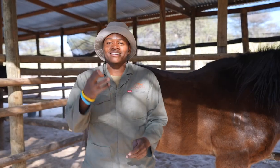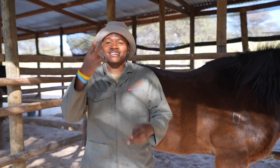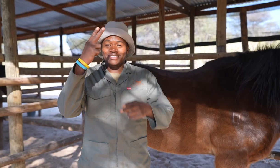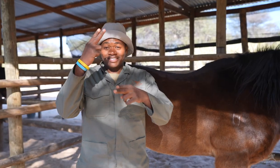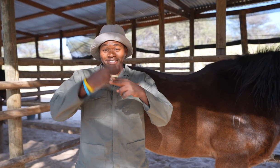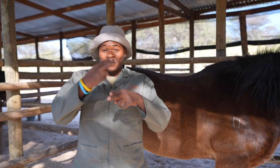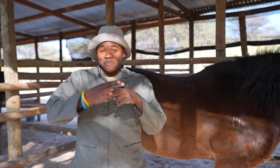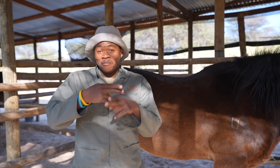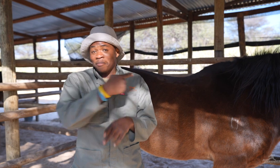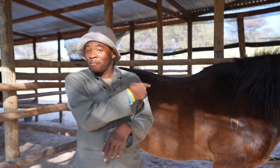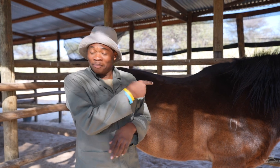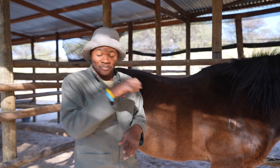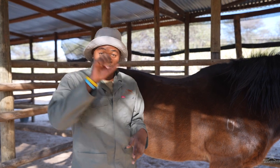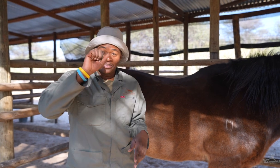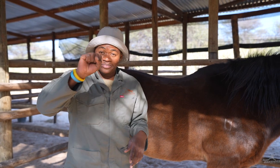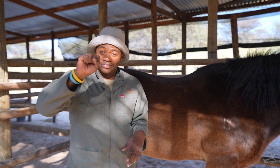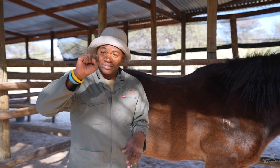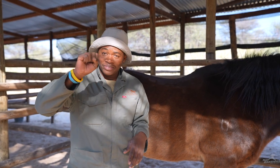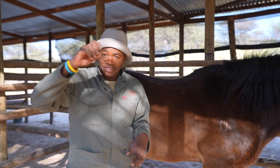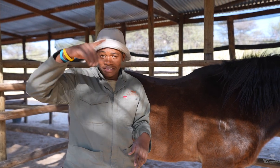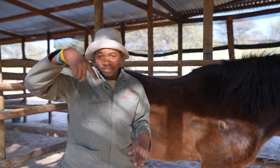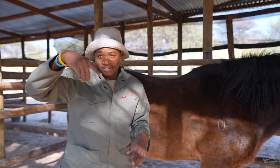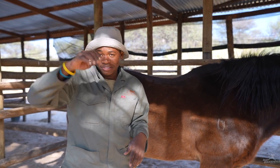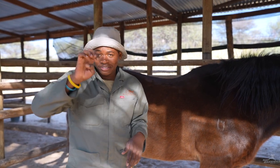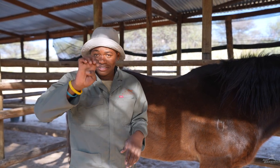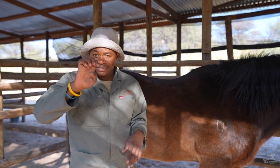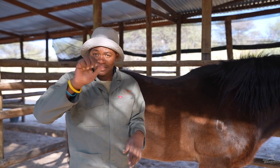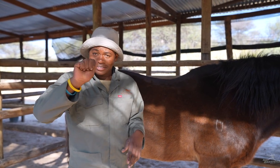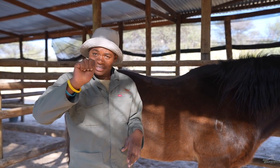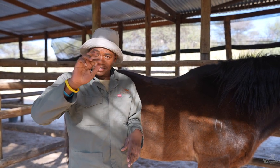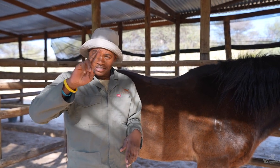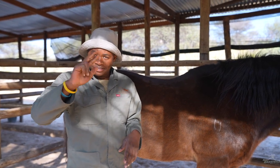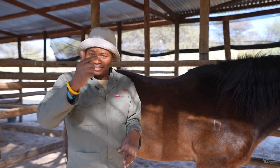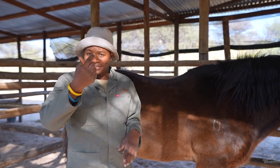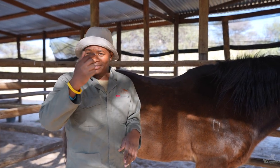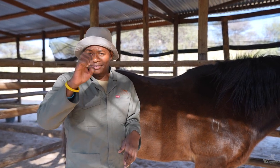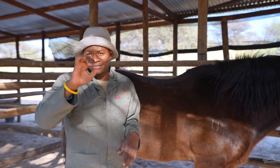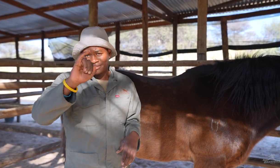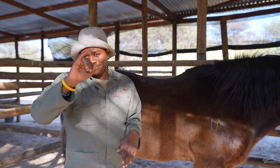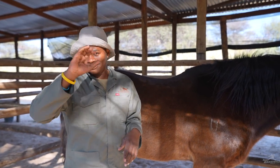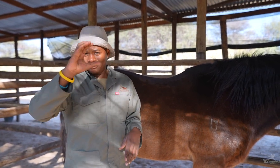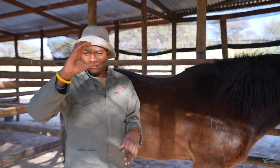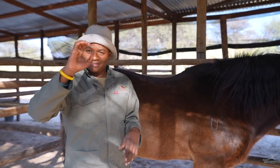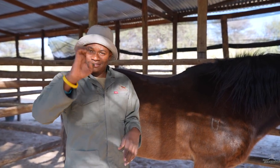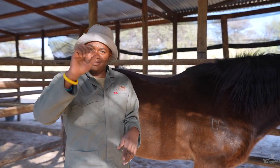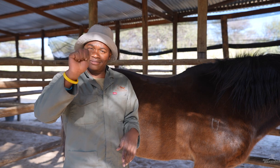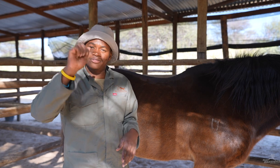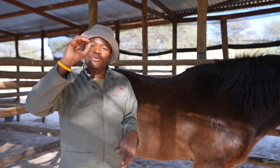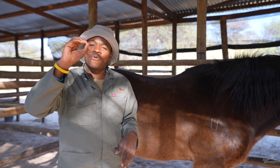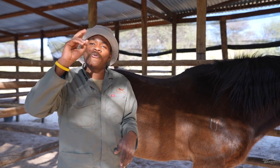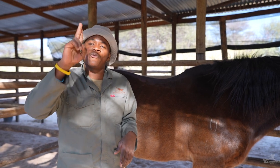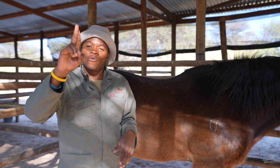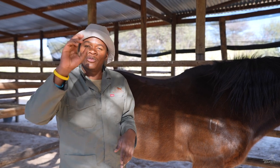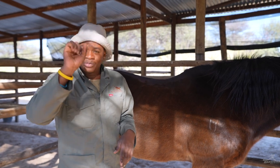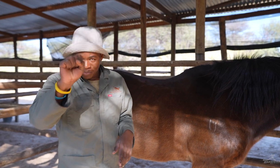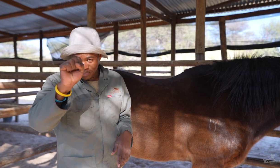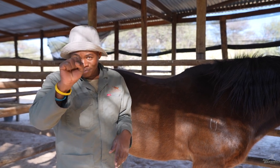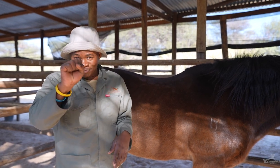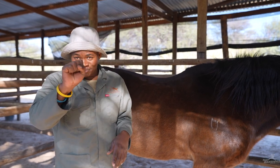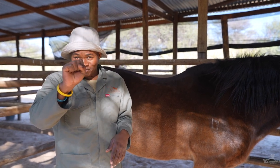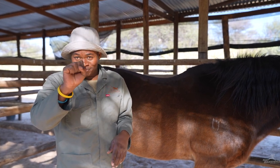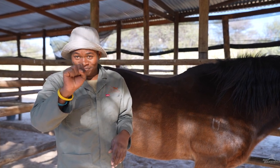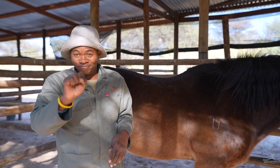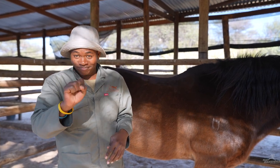This horse is named Spearteiceaous.